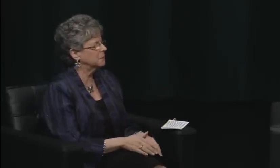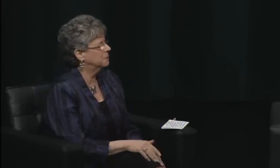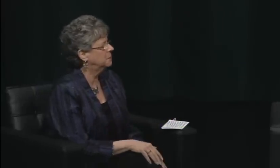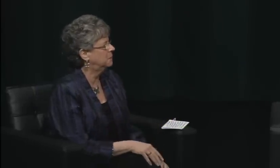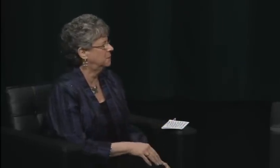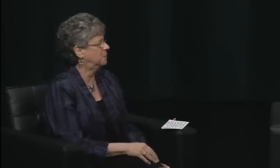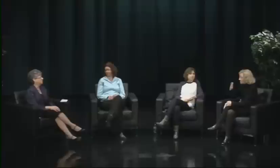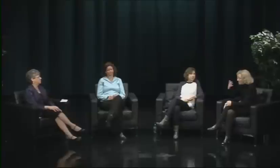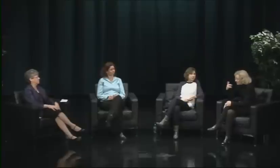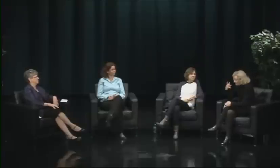Were women less interested?